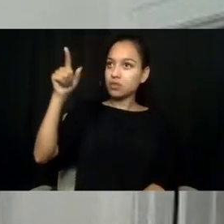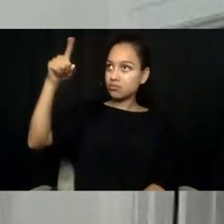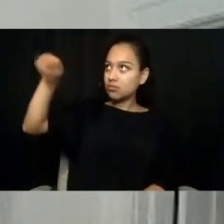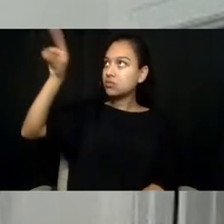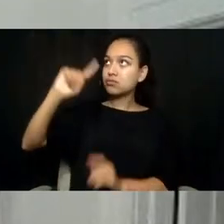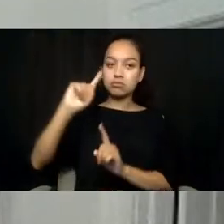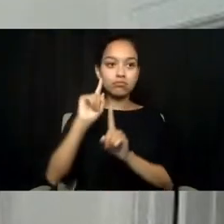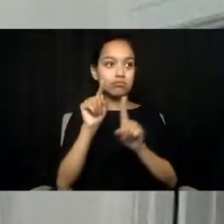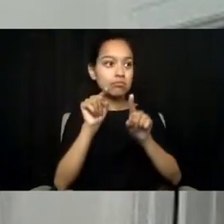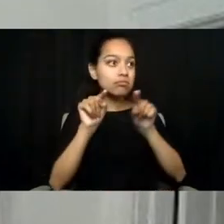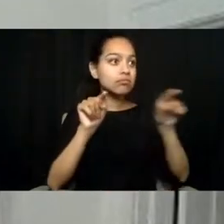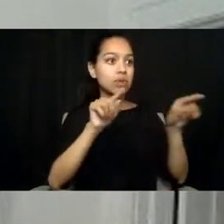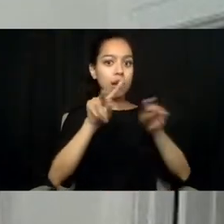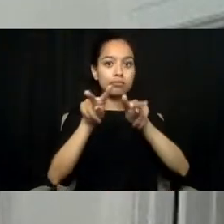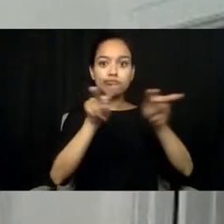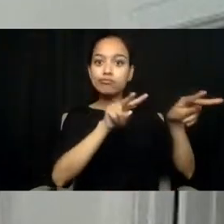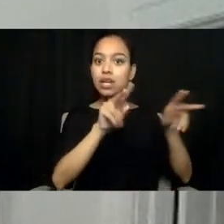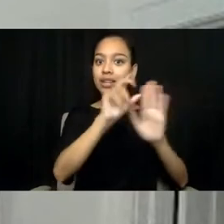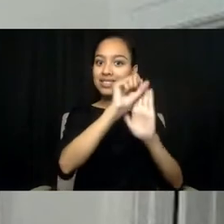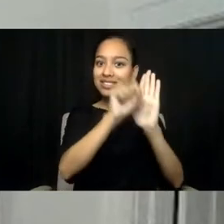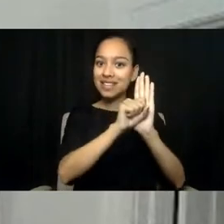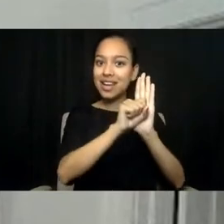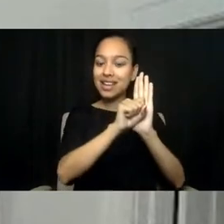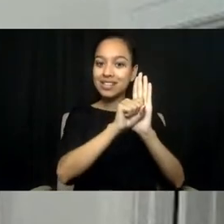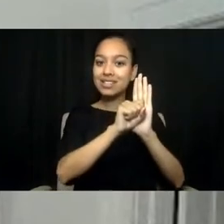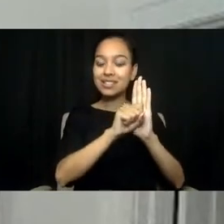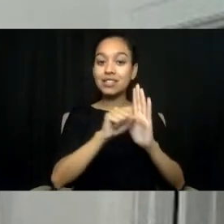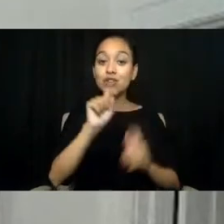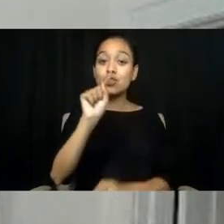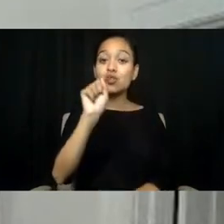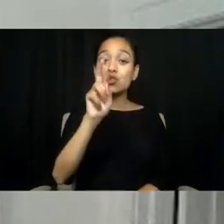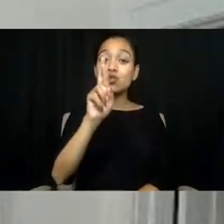These tribal nations have treaties with the U.S. government